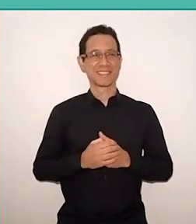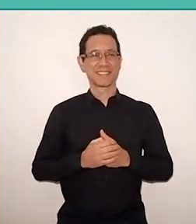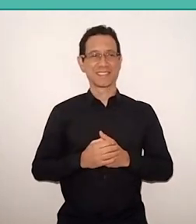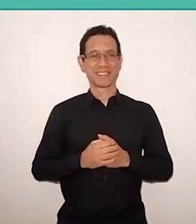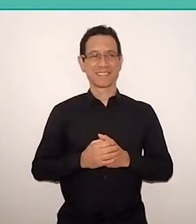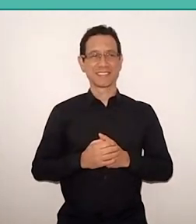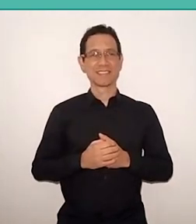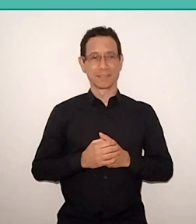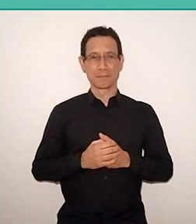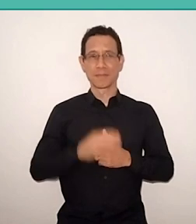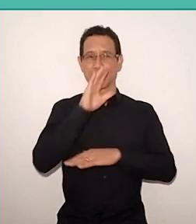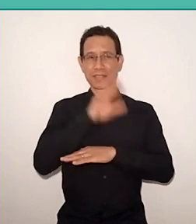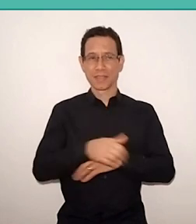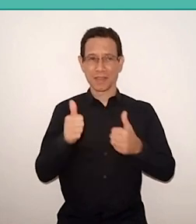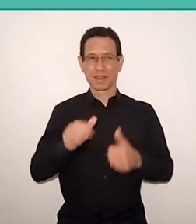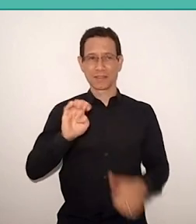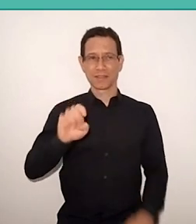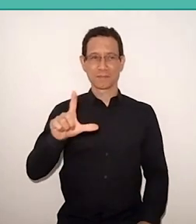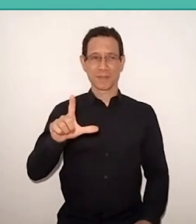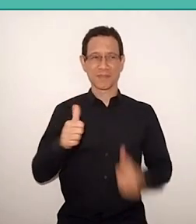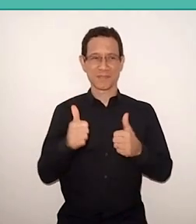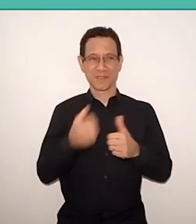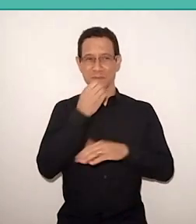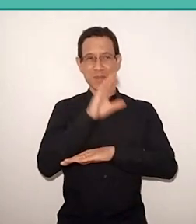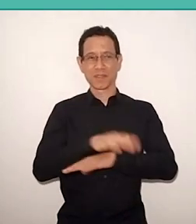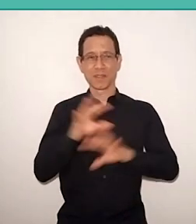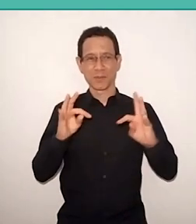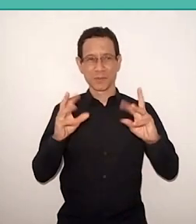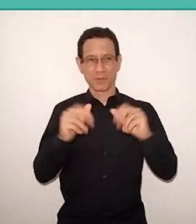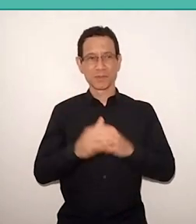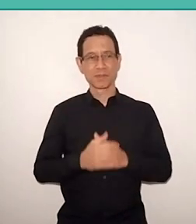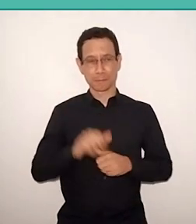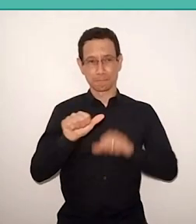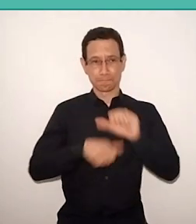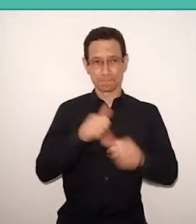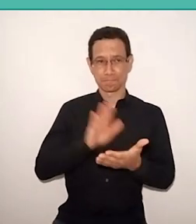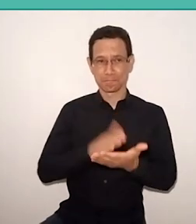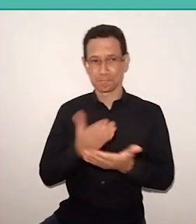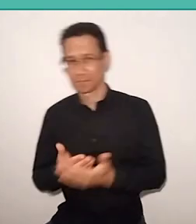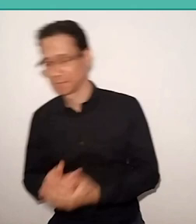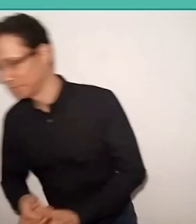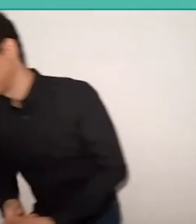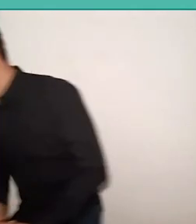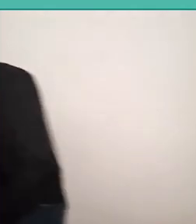Good afternoon, Bel. Good afternoon everyone. And Sergio will start. So what we agreed,